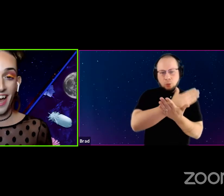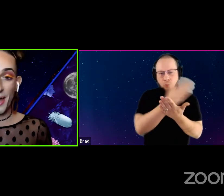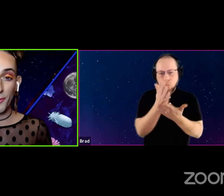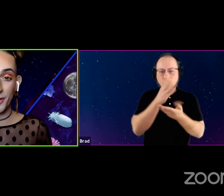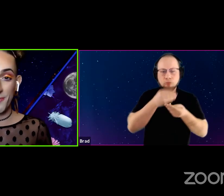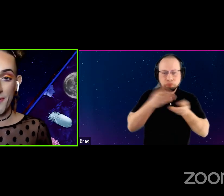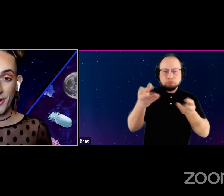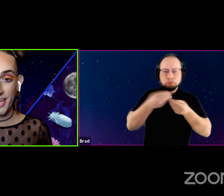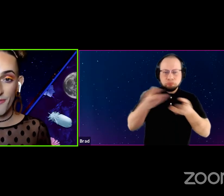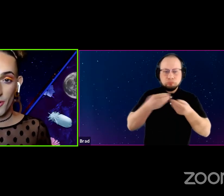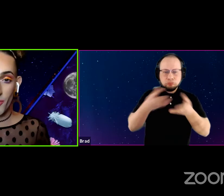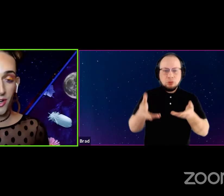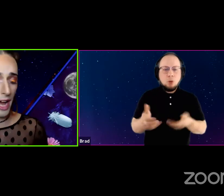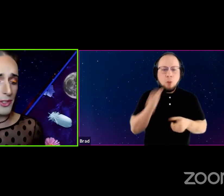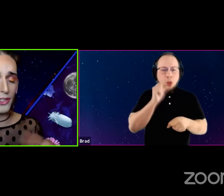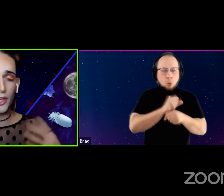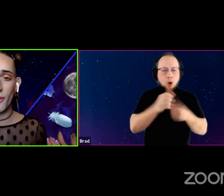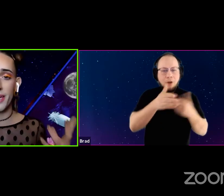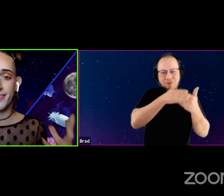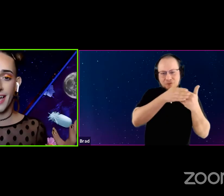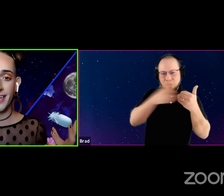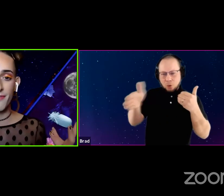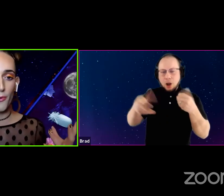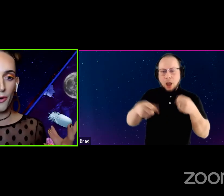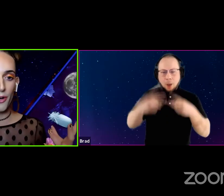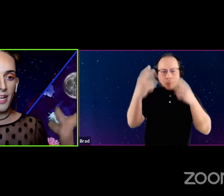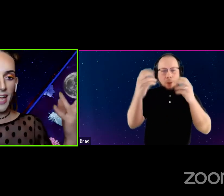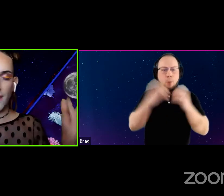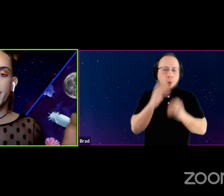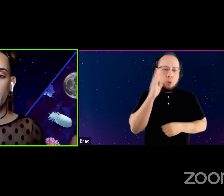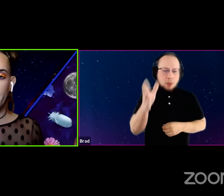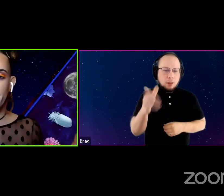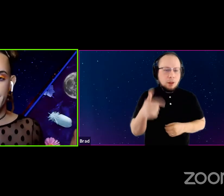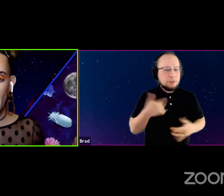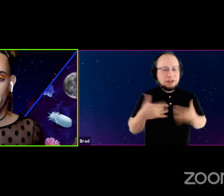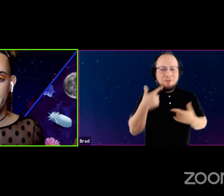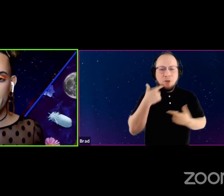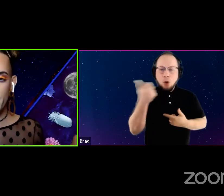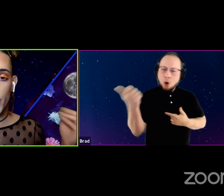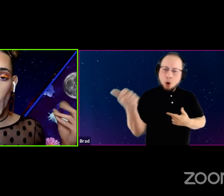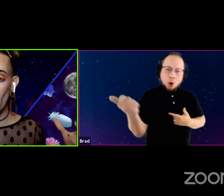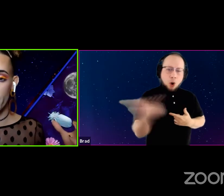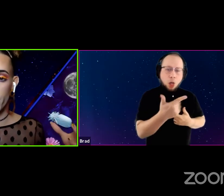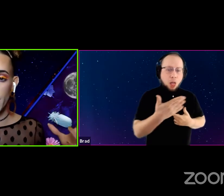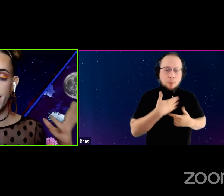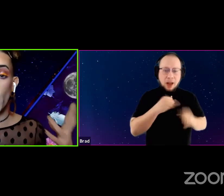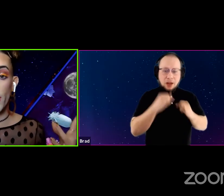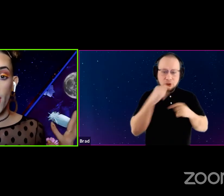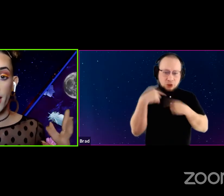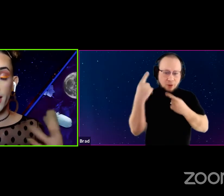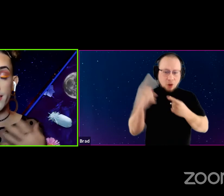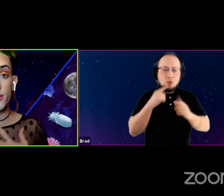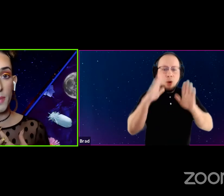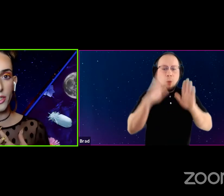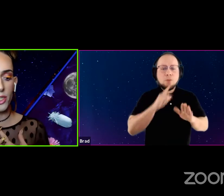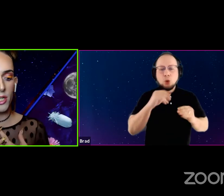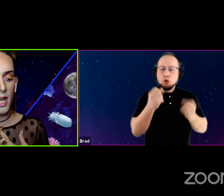and we're going to be working forward. I'm so excited for every single one of these encounters has been so wonderful, and so iconic, and so special.